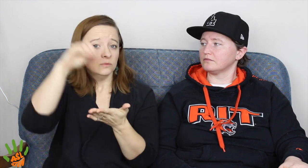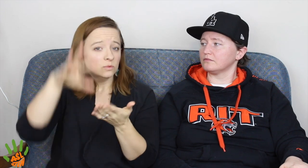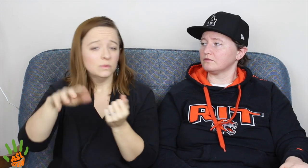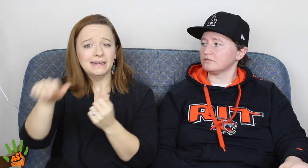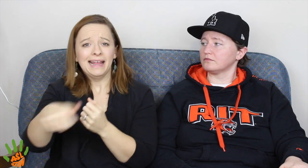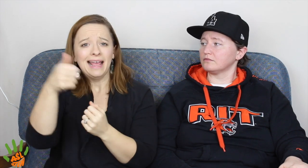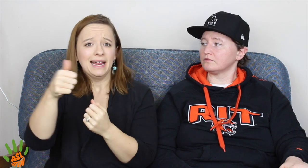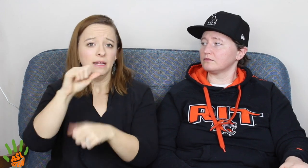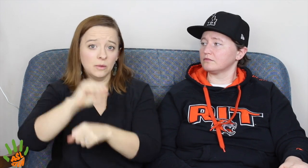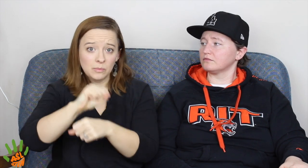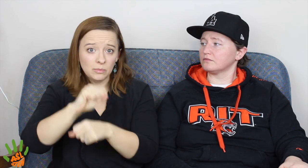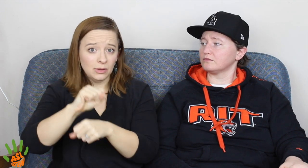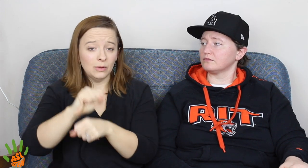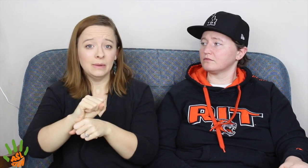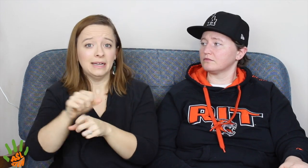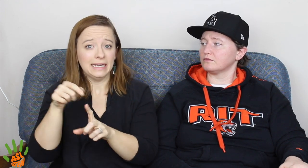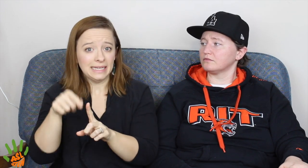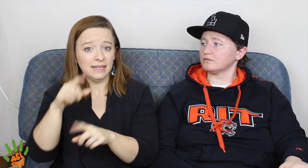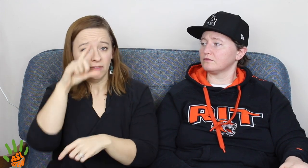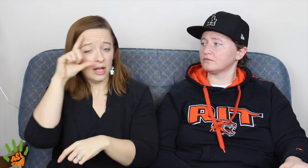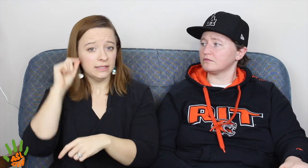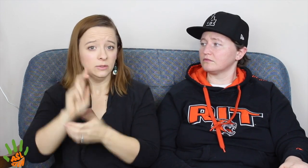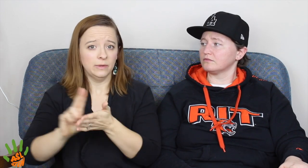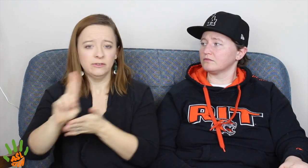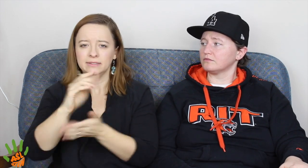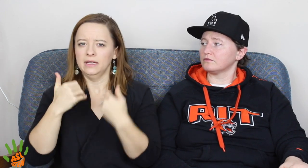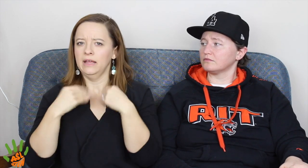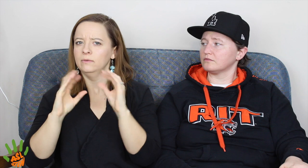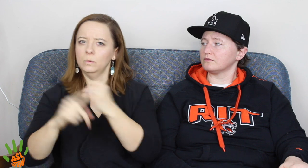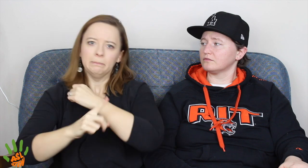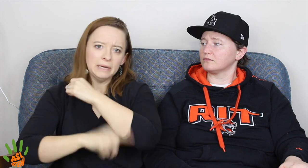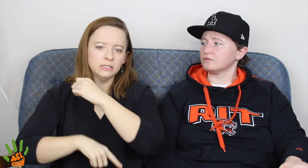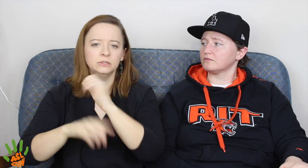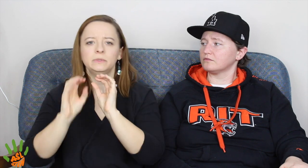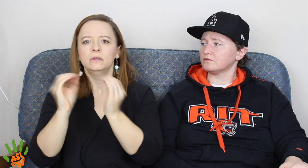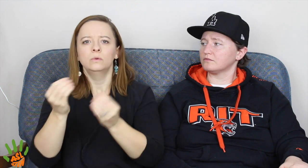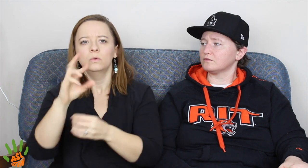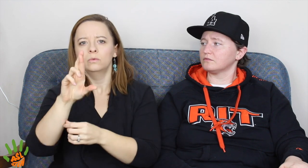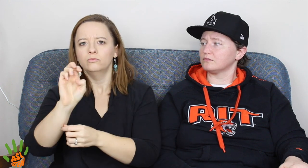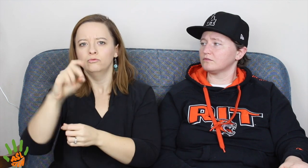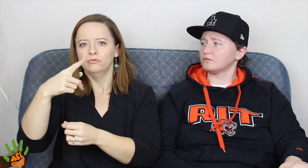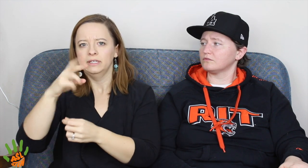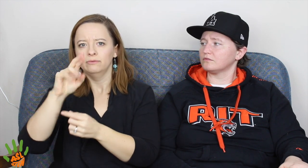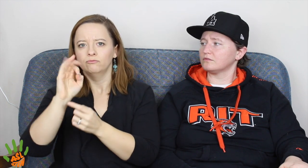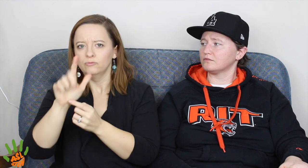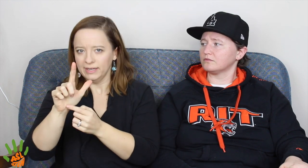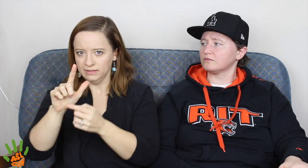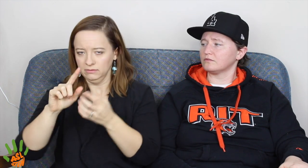And any student, or any faculty/staff at Gallaudet university who is protesting